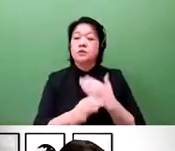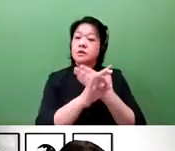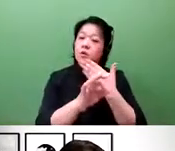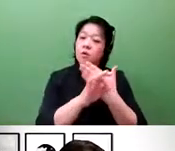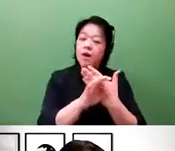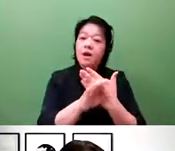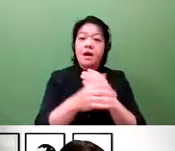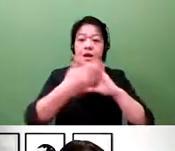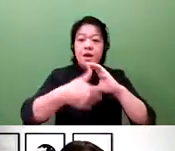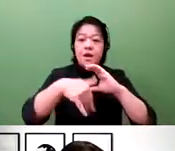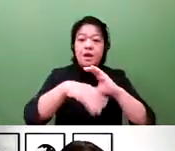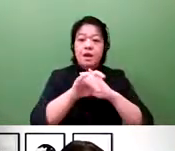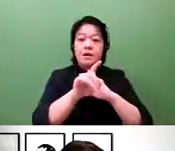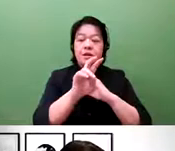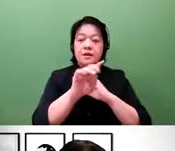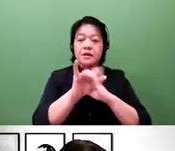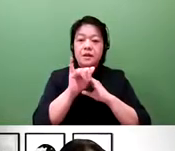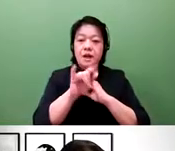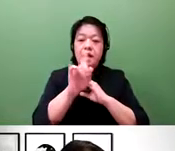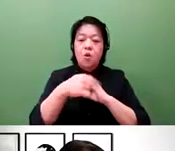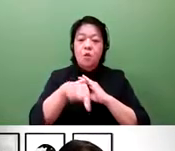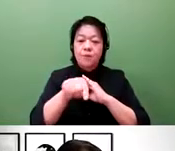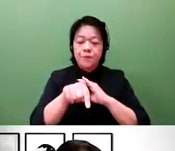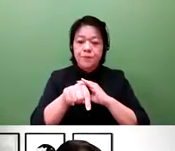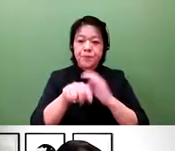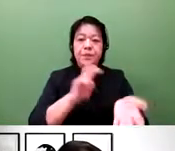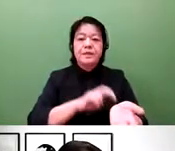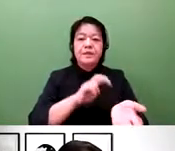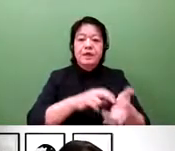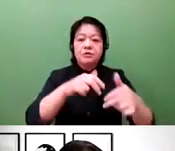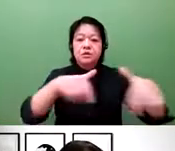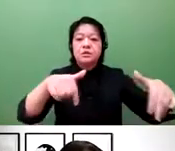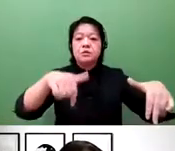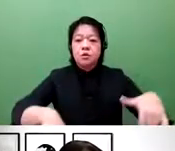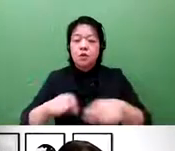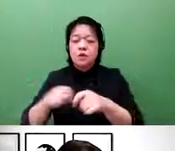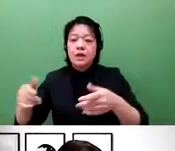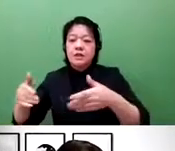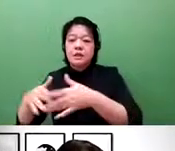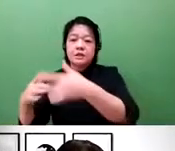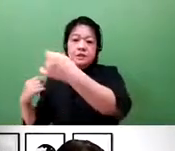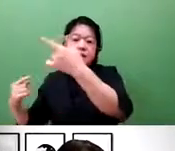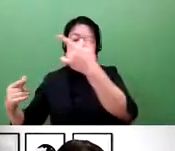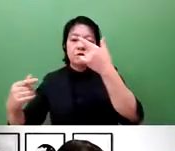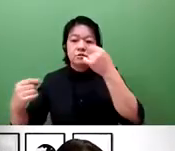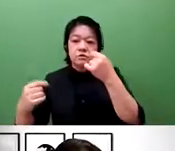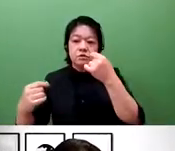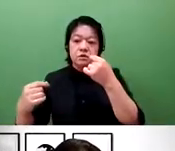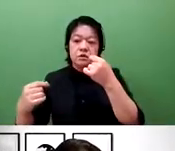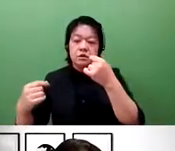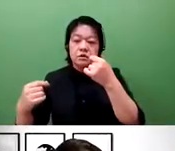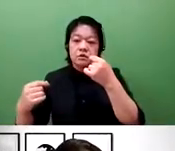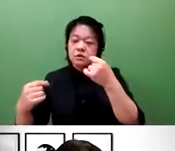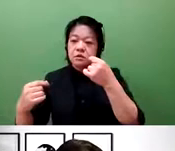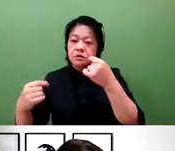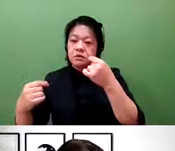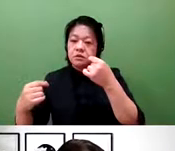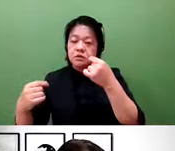Just to give an example, Canon Medical System and Nagasaki University have jointly developed a means